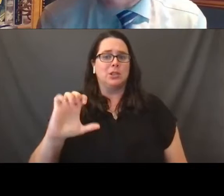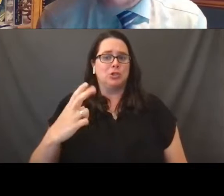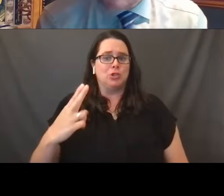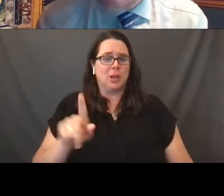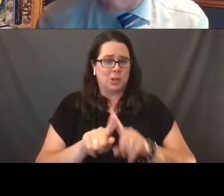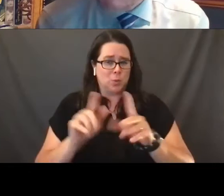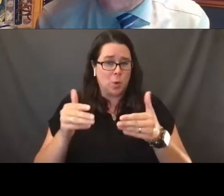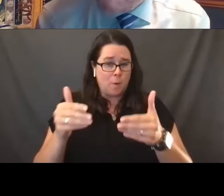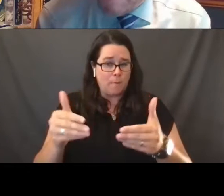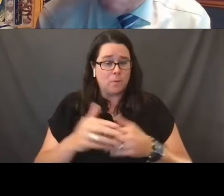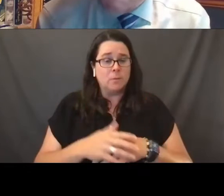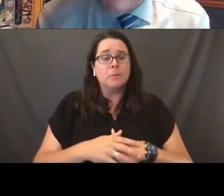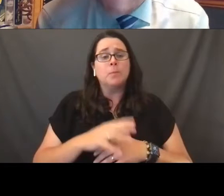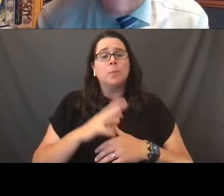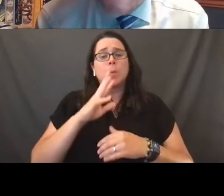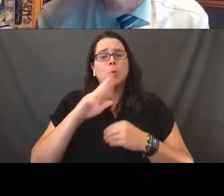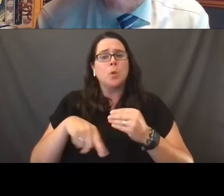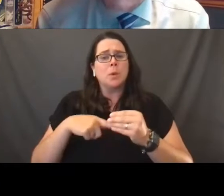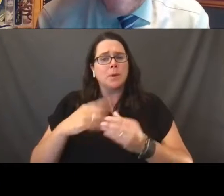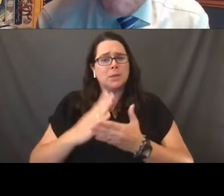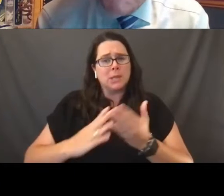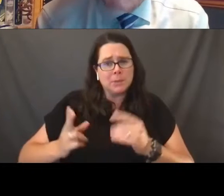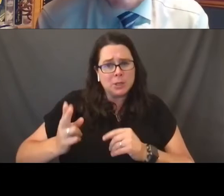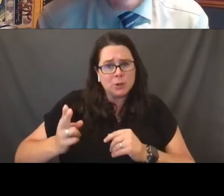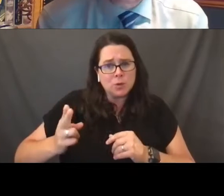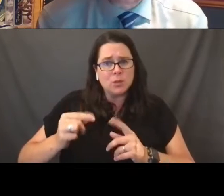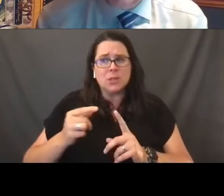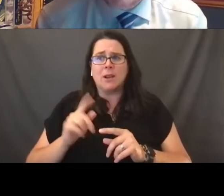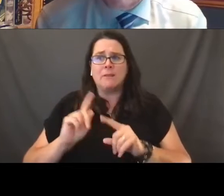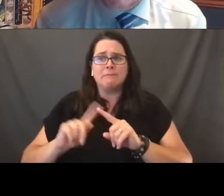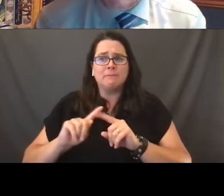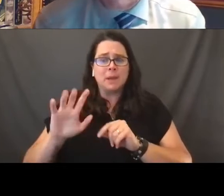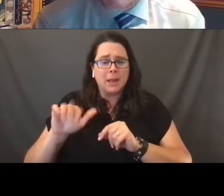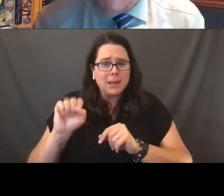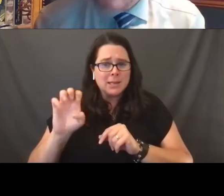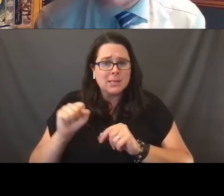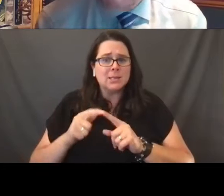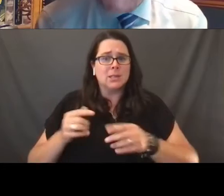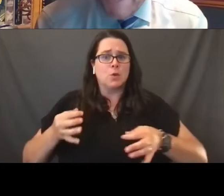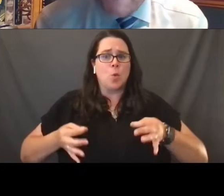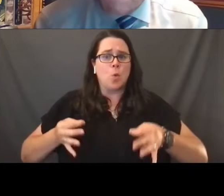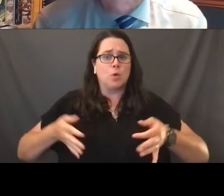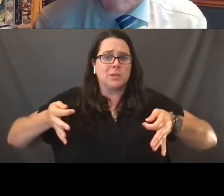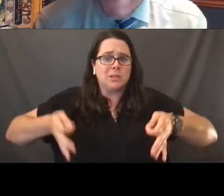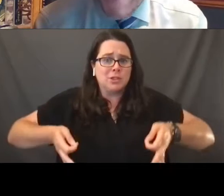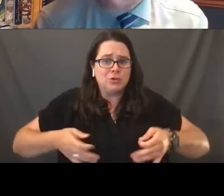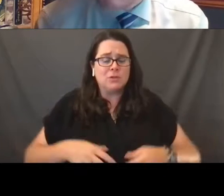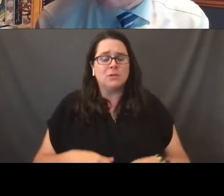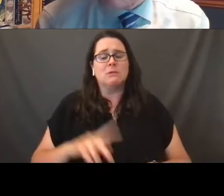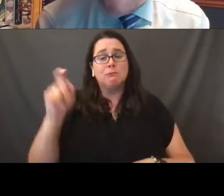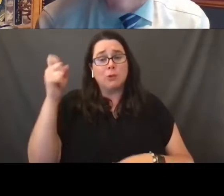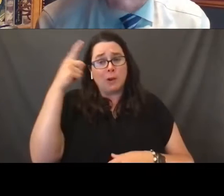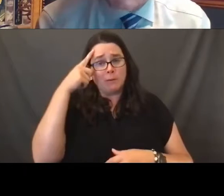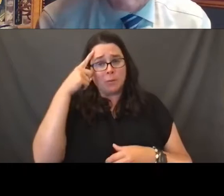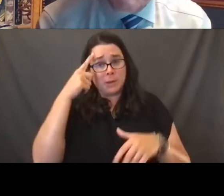We're gonna be talking a lot about some of the history of cases and judicial decisions, government actions, and then going to talk about